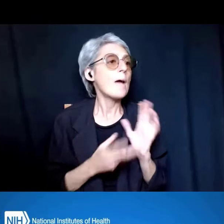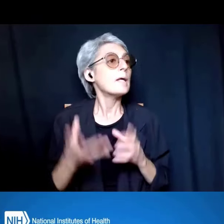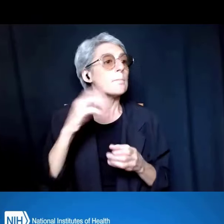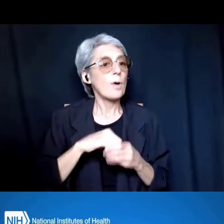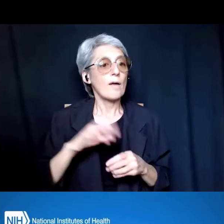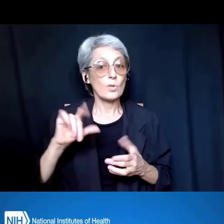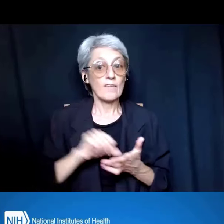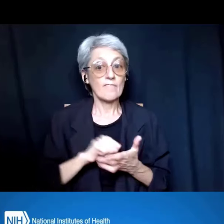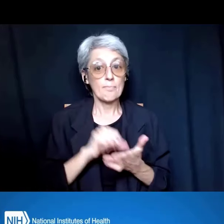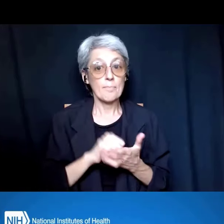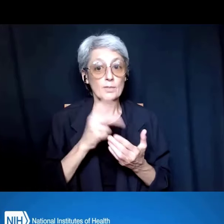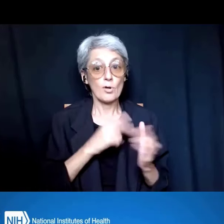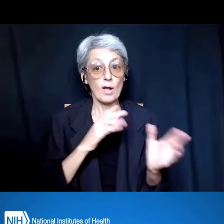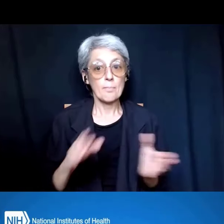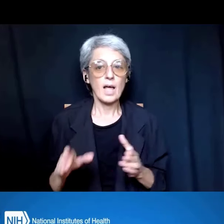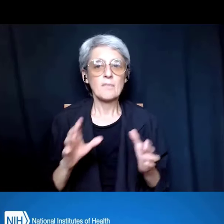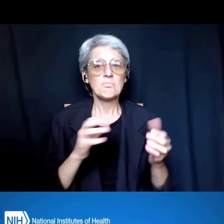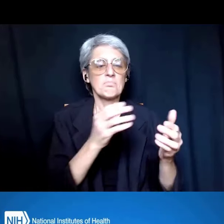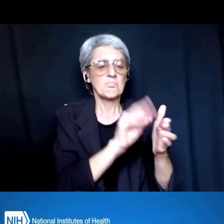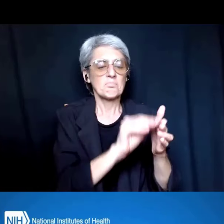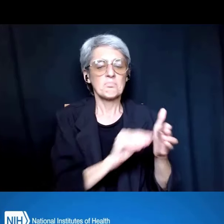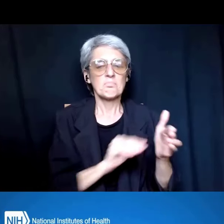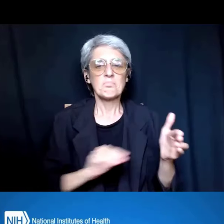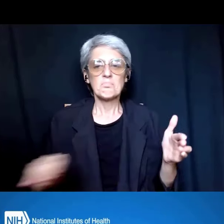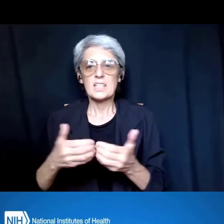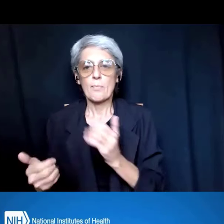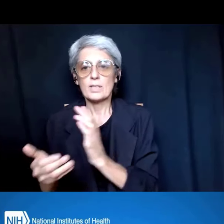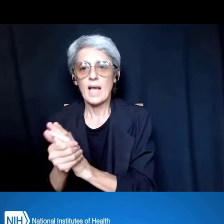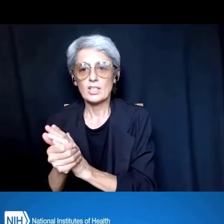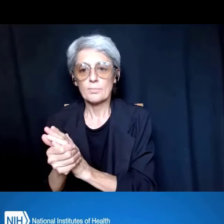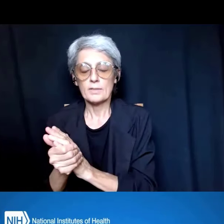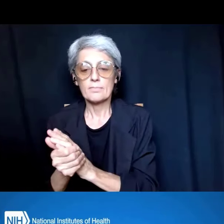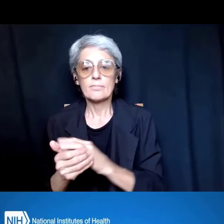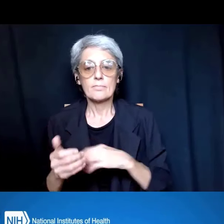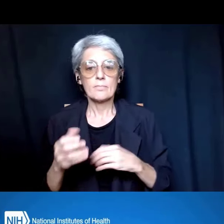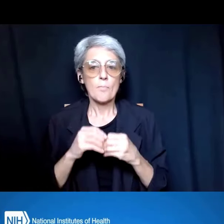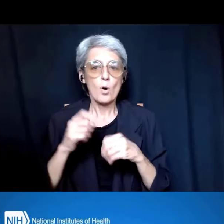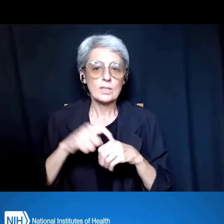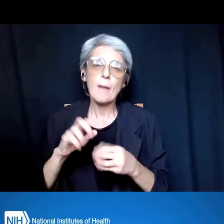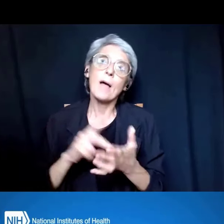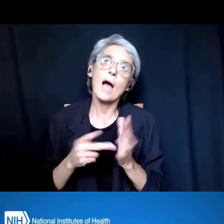it will be its own attachment, so you have more space to elaborate on your recruitment activities.